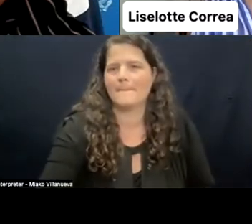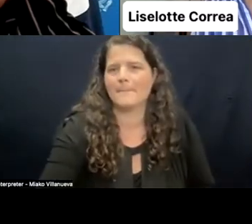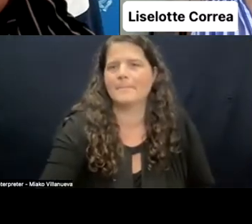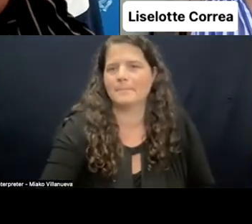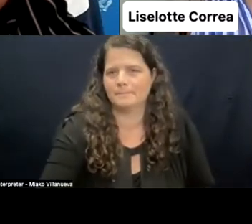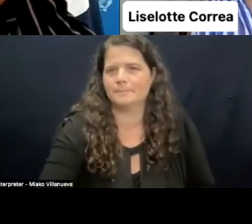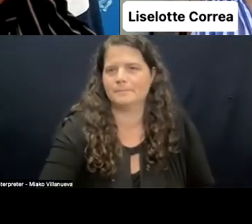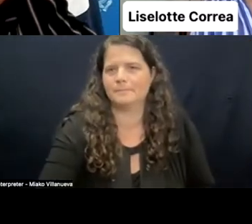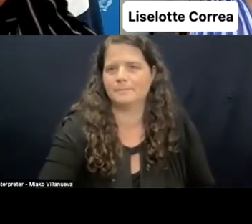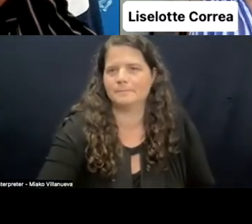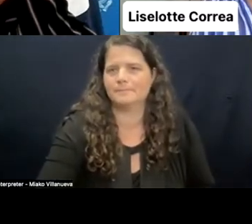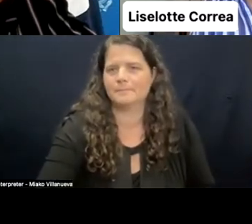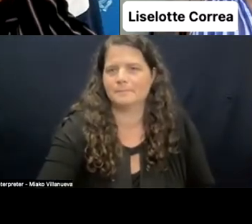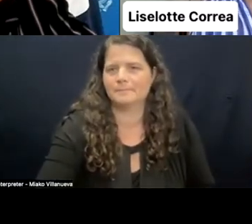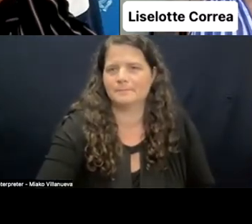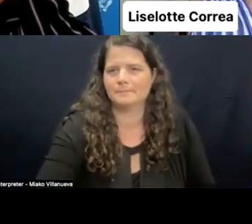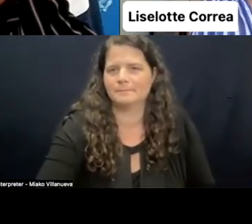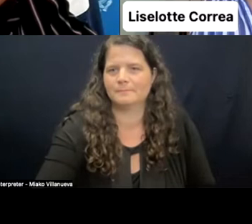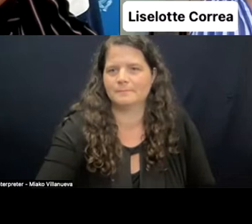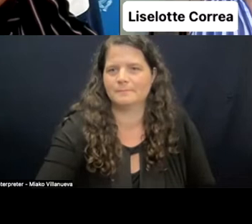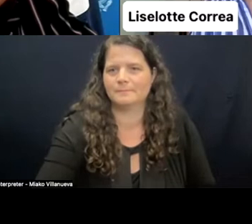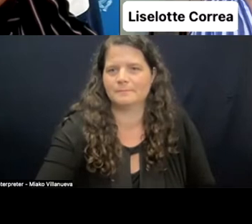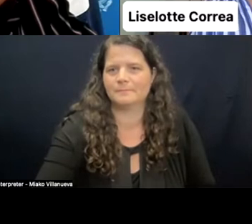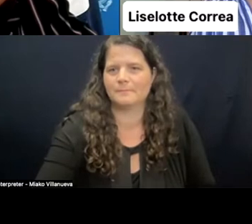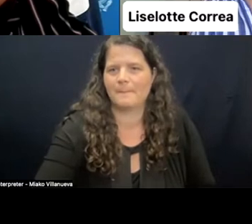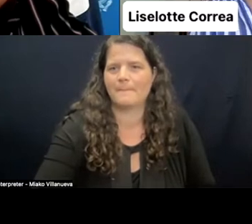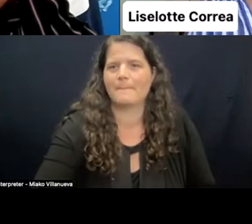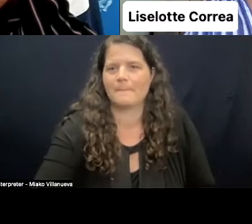physical barriers, ignorance, prejudice, stereotypes,